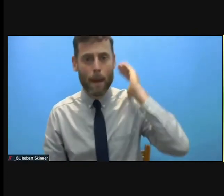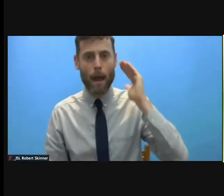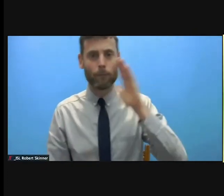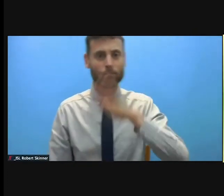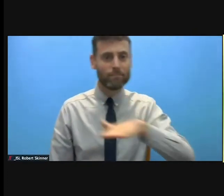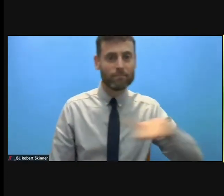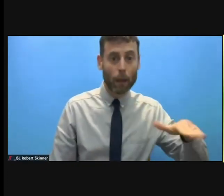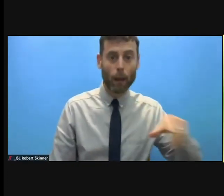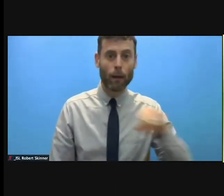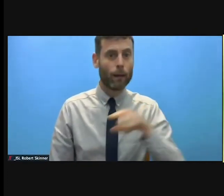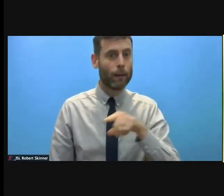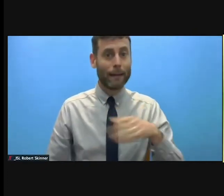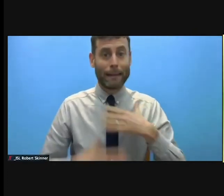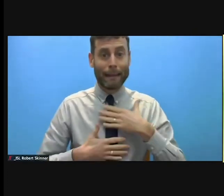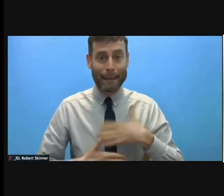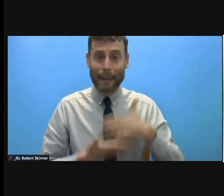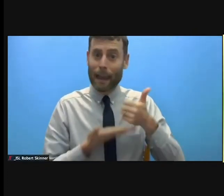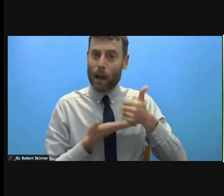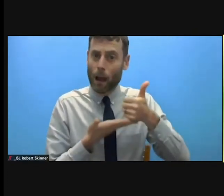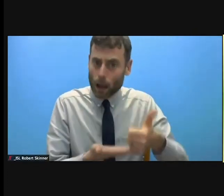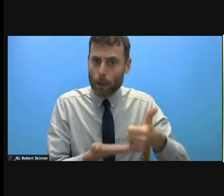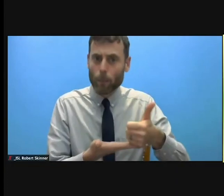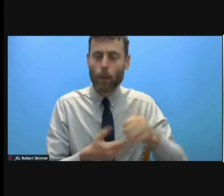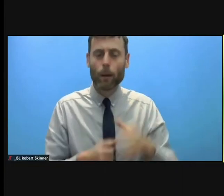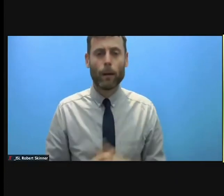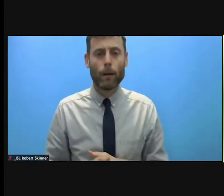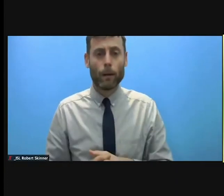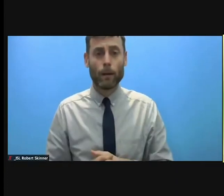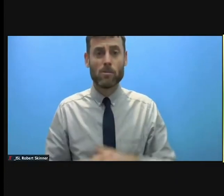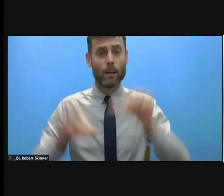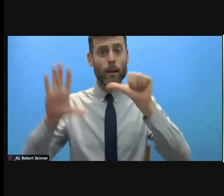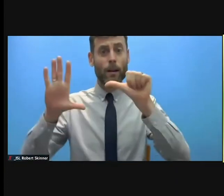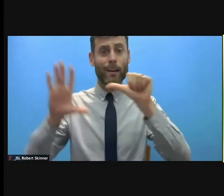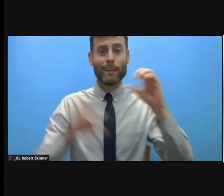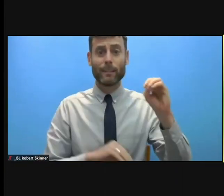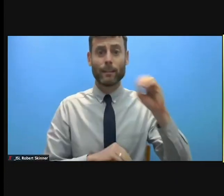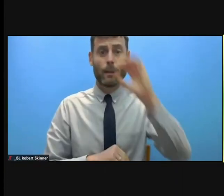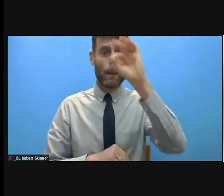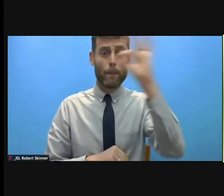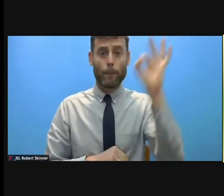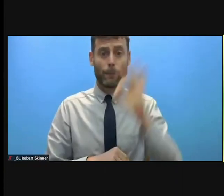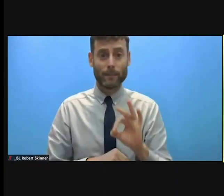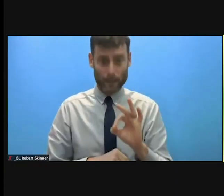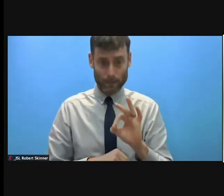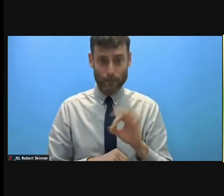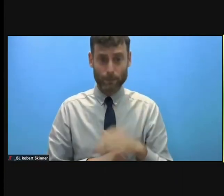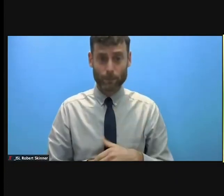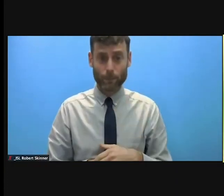out of which about 60%, that's about 96 million, that's the population of Egypt.